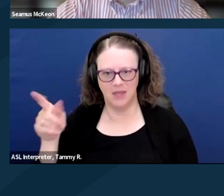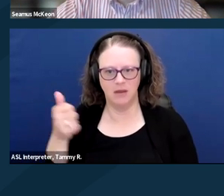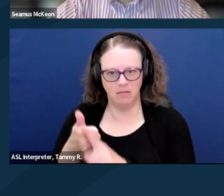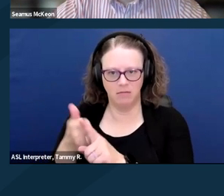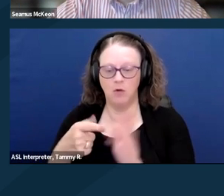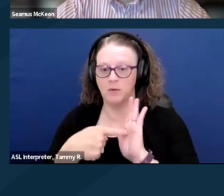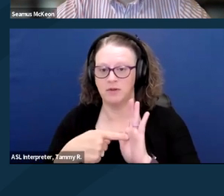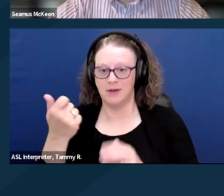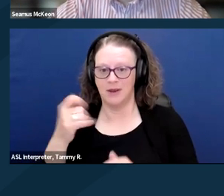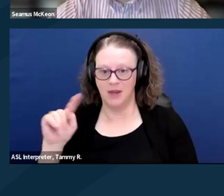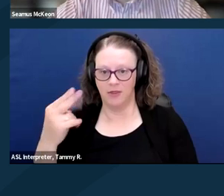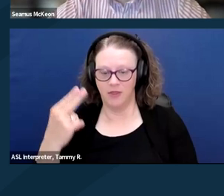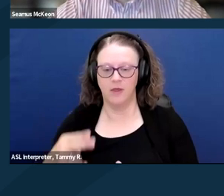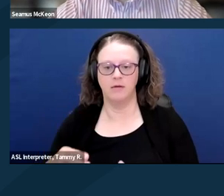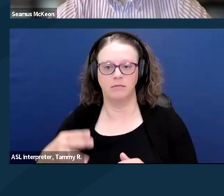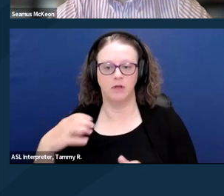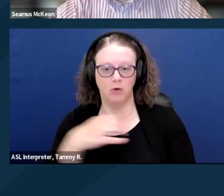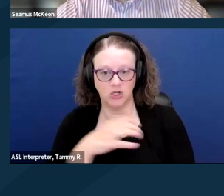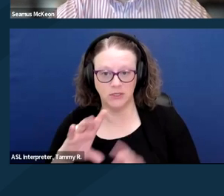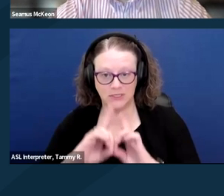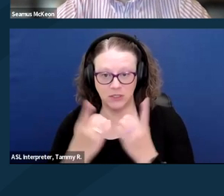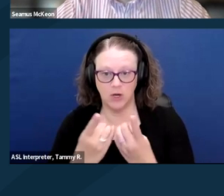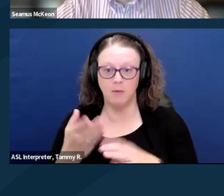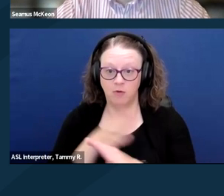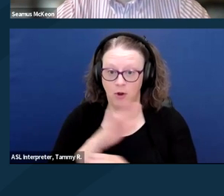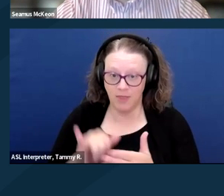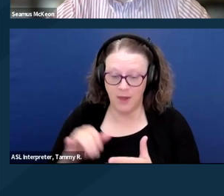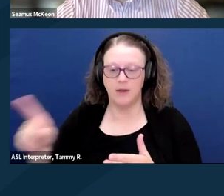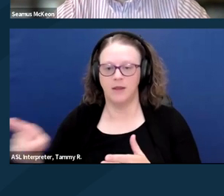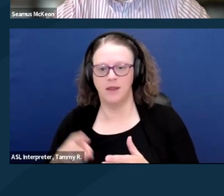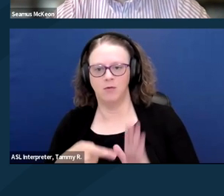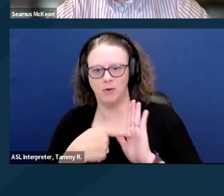Previously before redistricting, he represented California's 20th congressional district